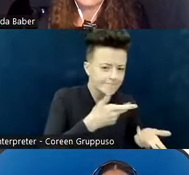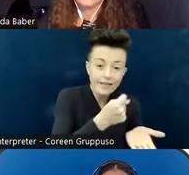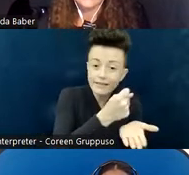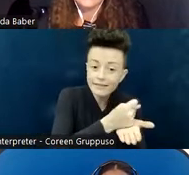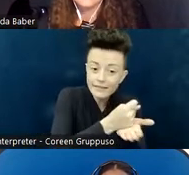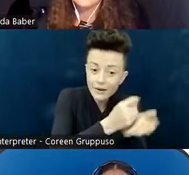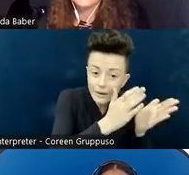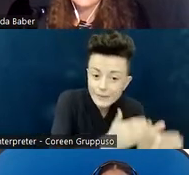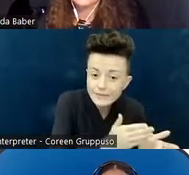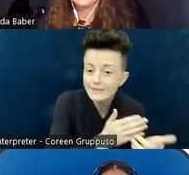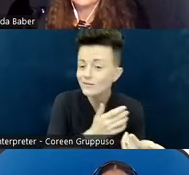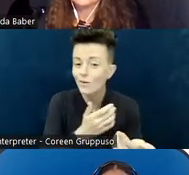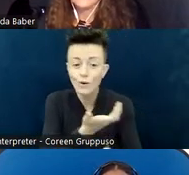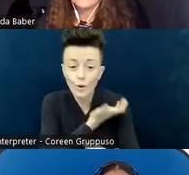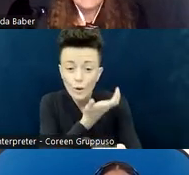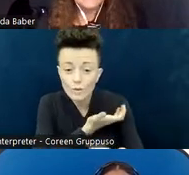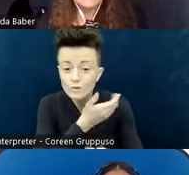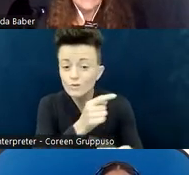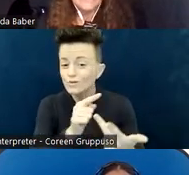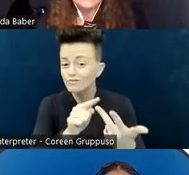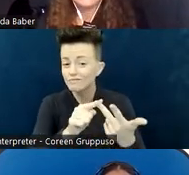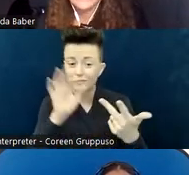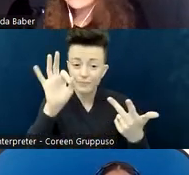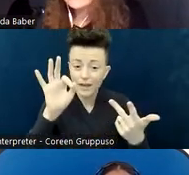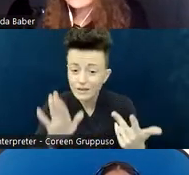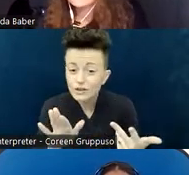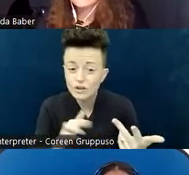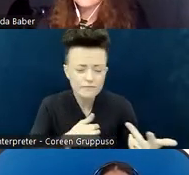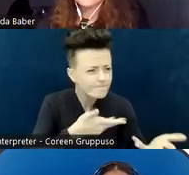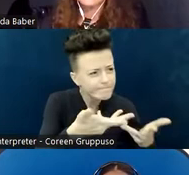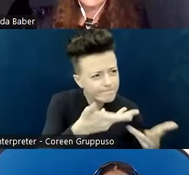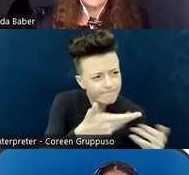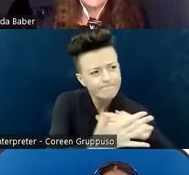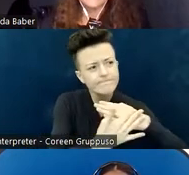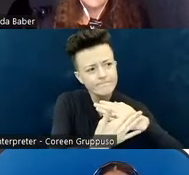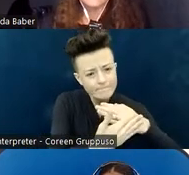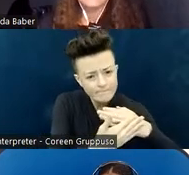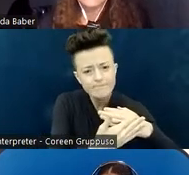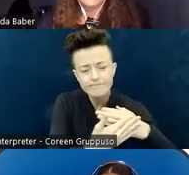I have invited friends to journey with me